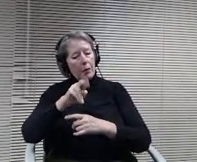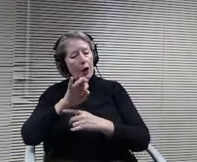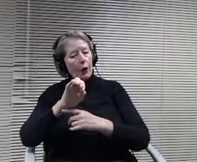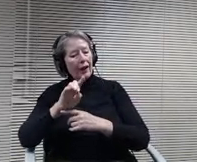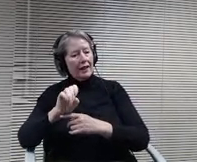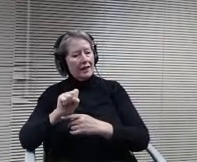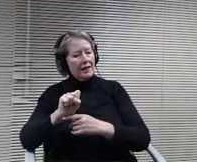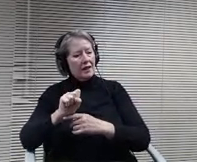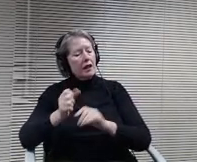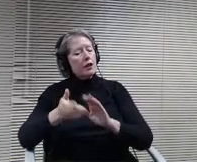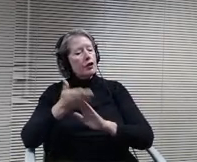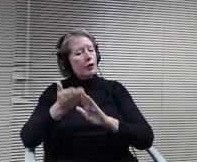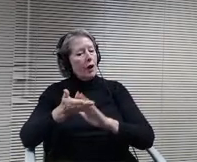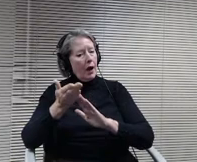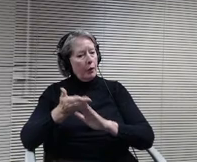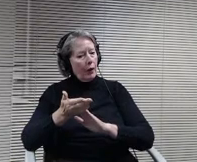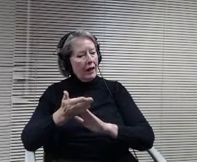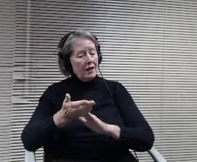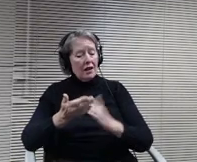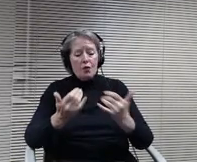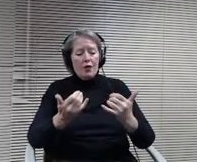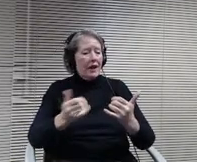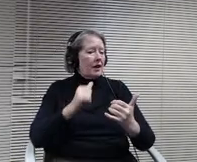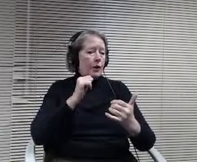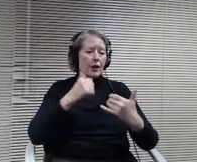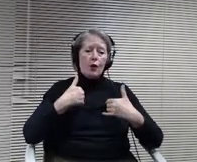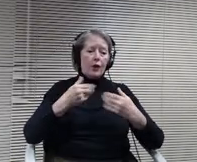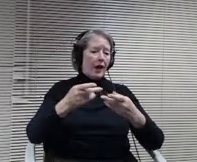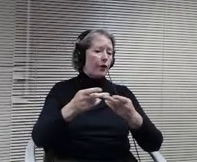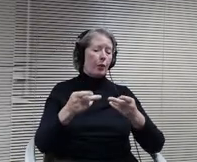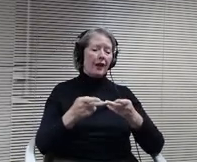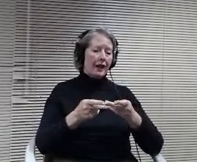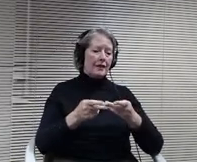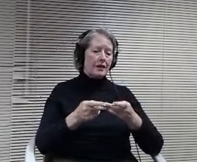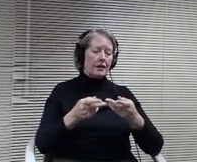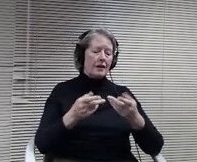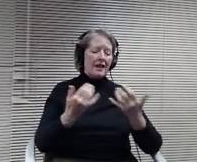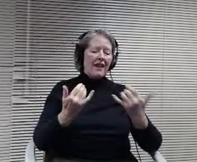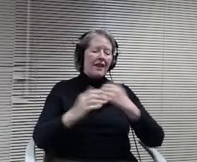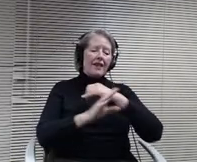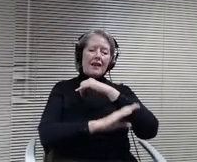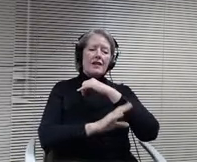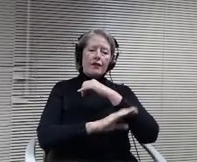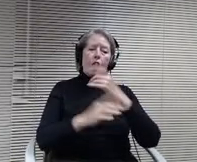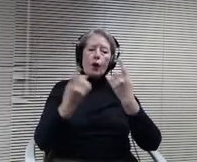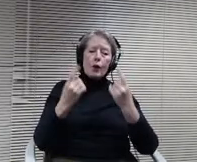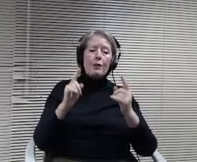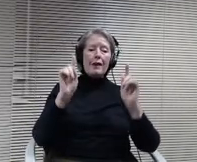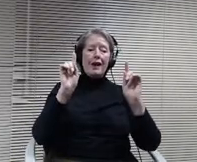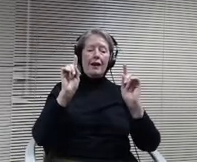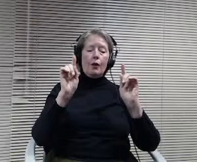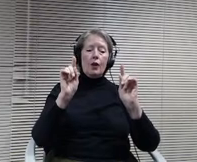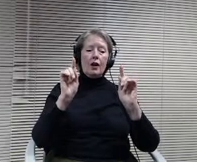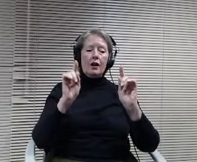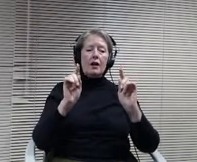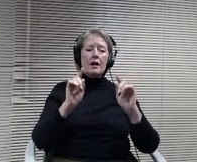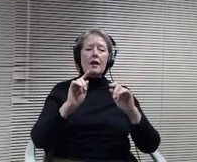within that, and so we've had. We've made it work this fall based on our E Learning plan. But even when we had Skipper